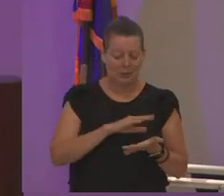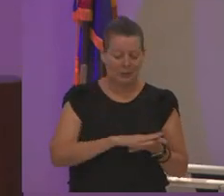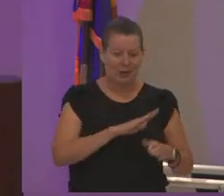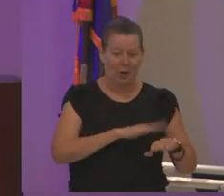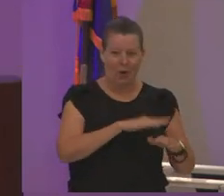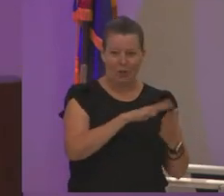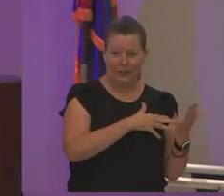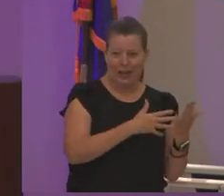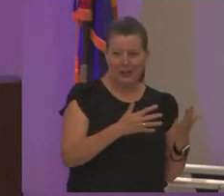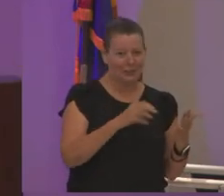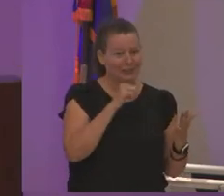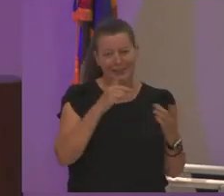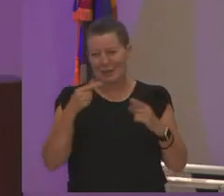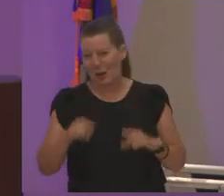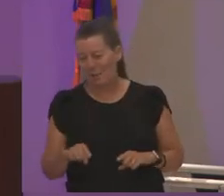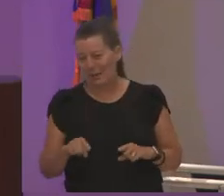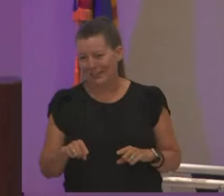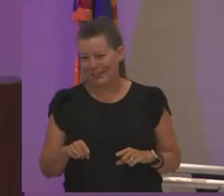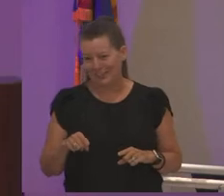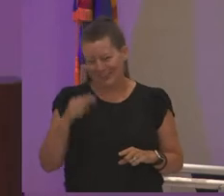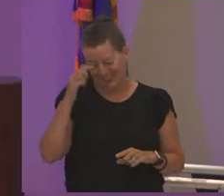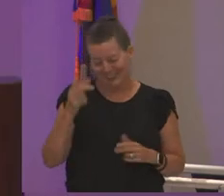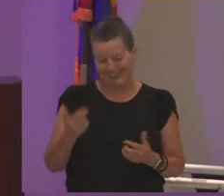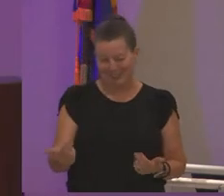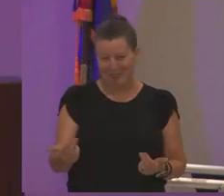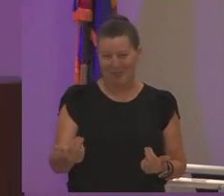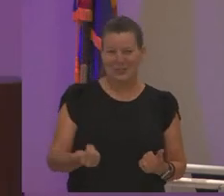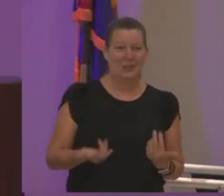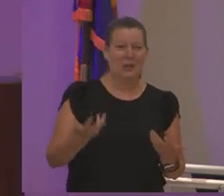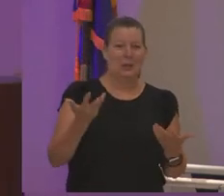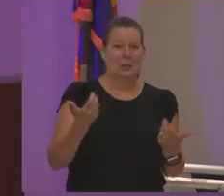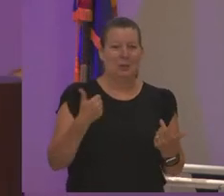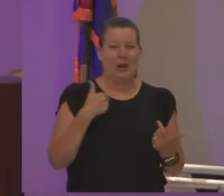it just doesn't happen he he wants me to go to six sites we make it to two